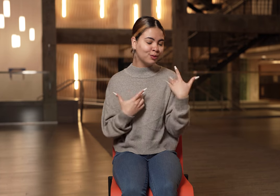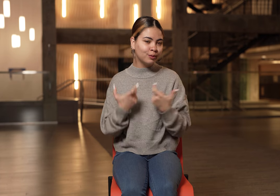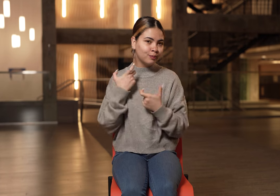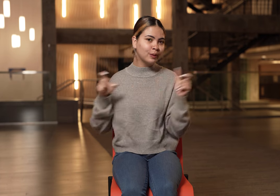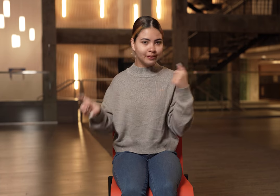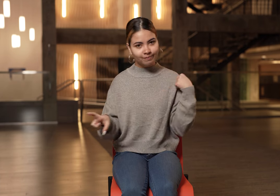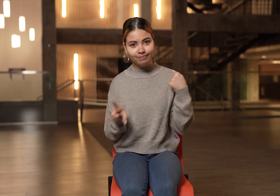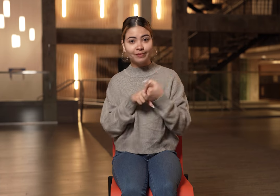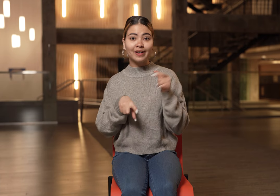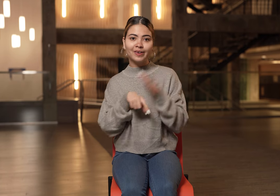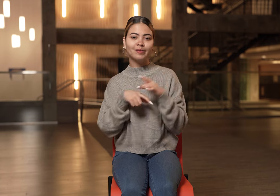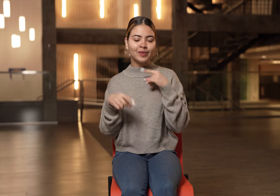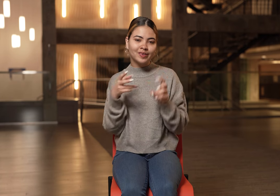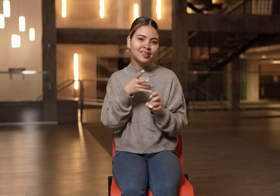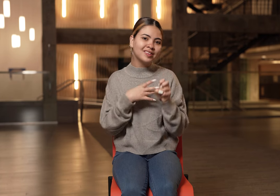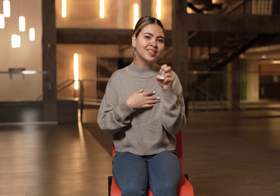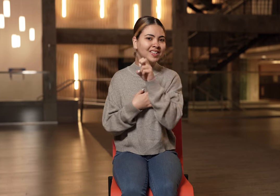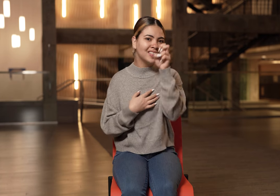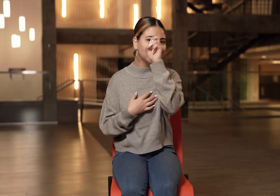It has made a huge impact on my journey.